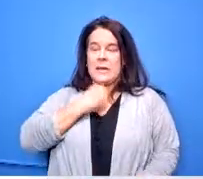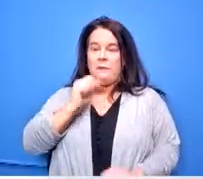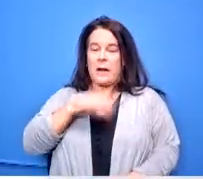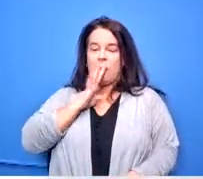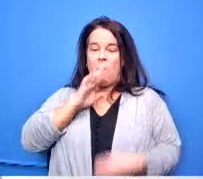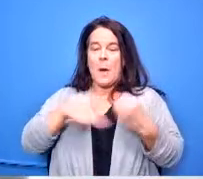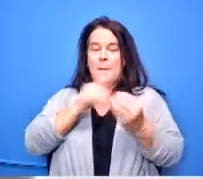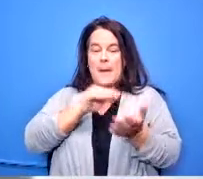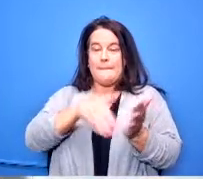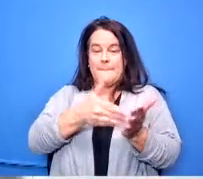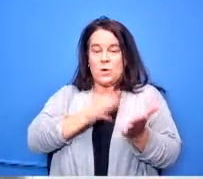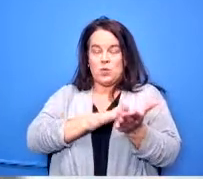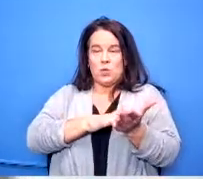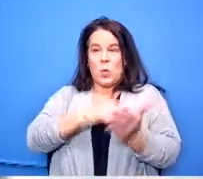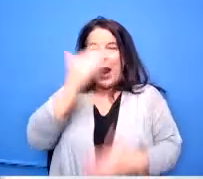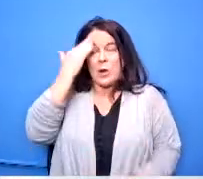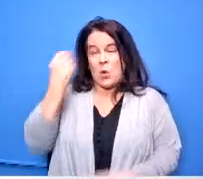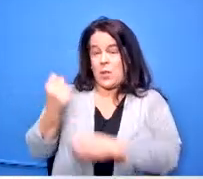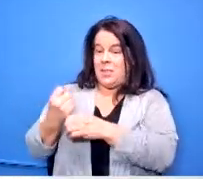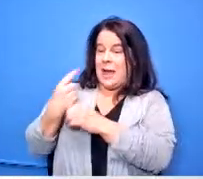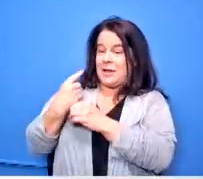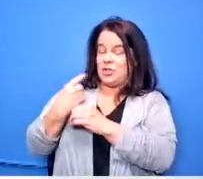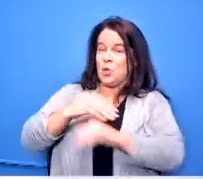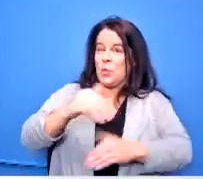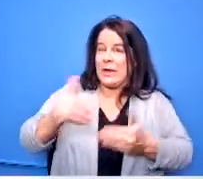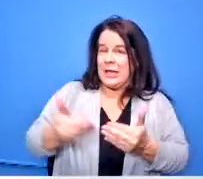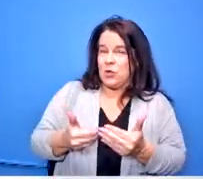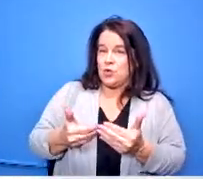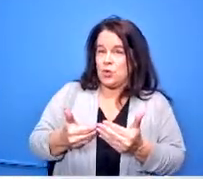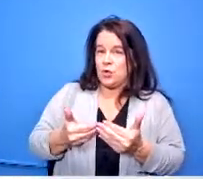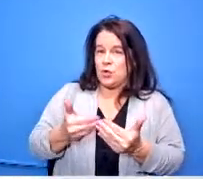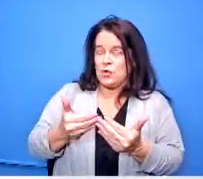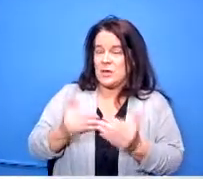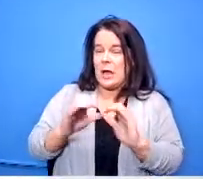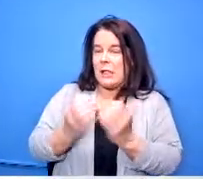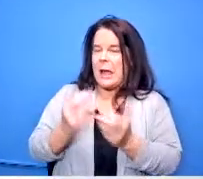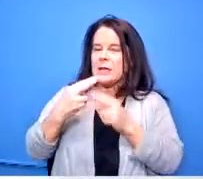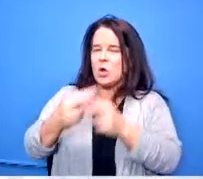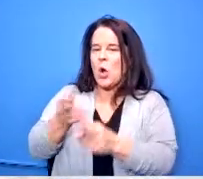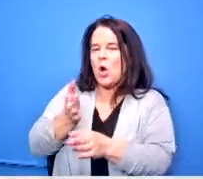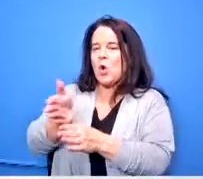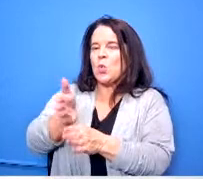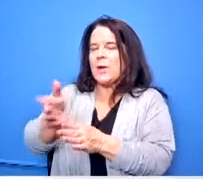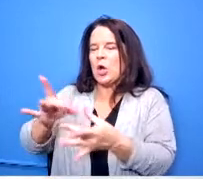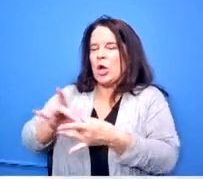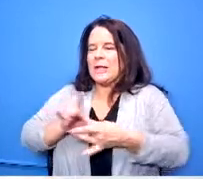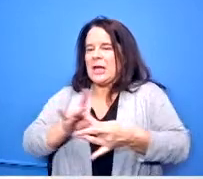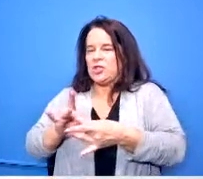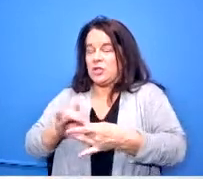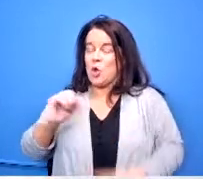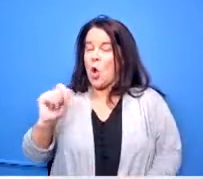introduced a course called career connections that all middle schoolers have to take um